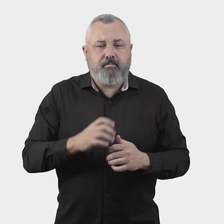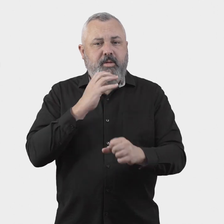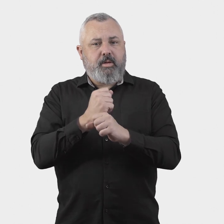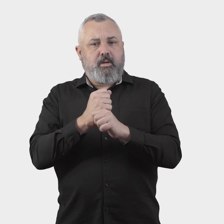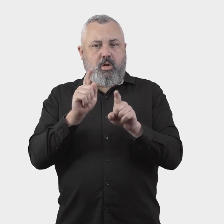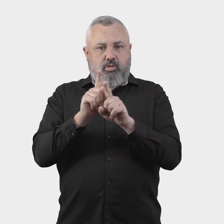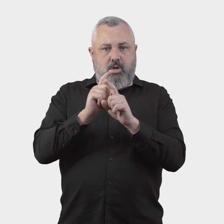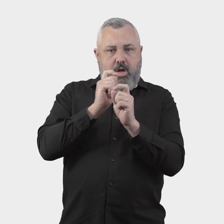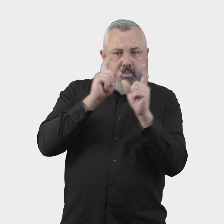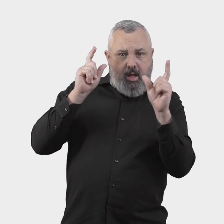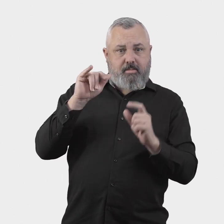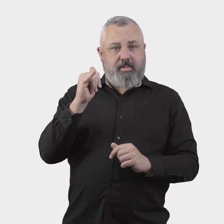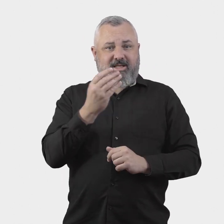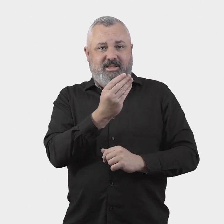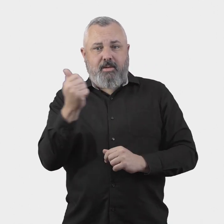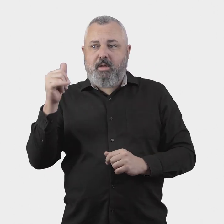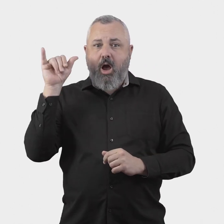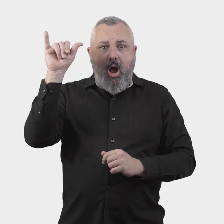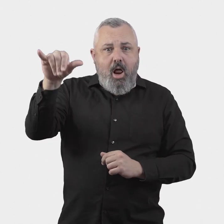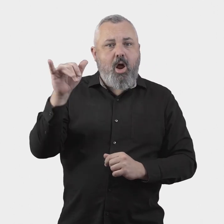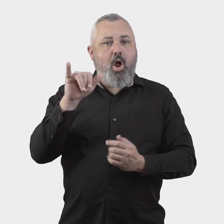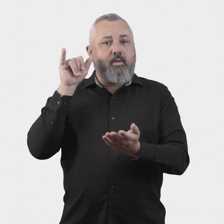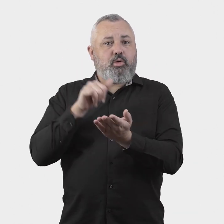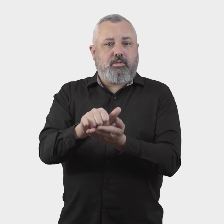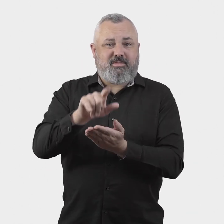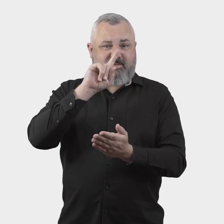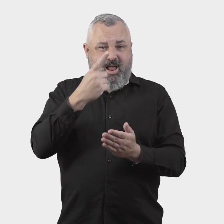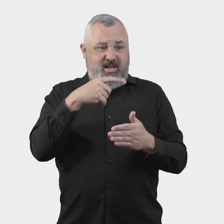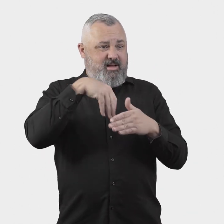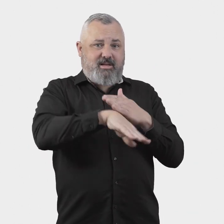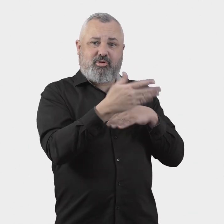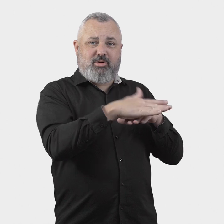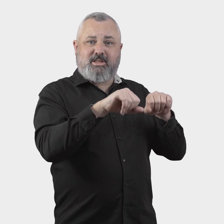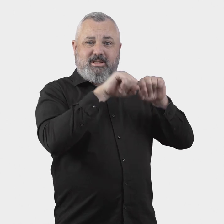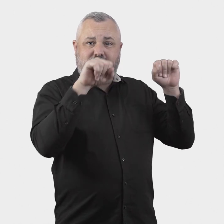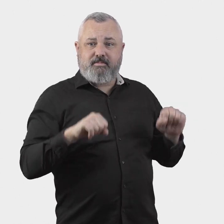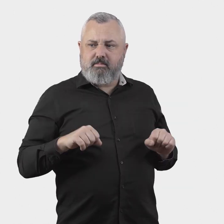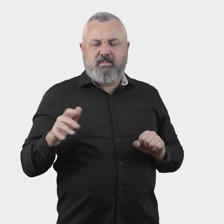The government also recognises there may be reasons for certain airlines or airports to be exempt from the